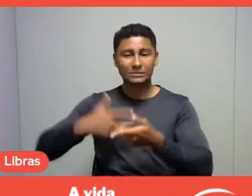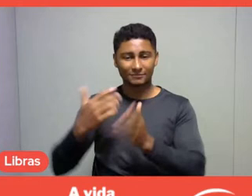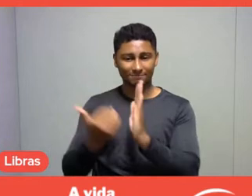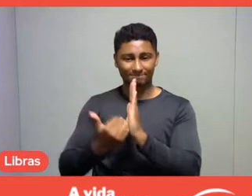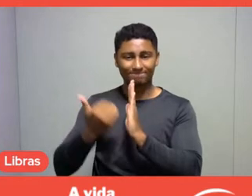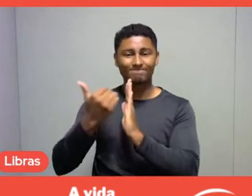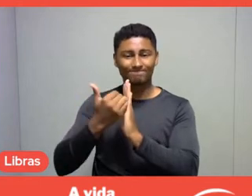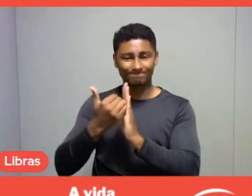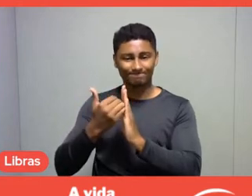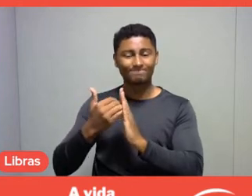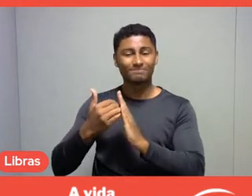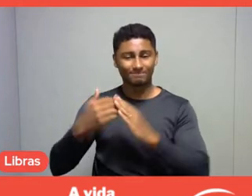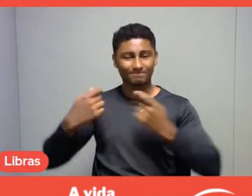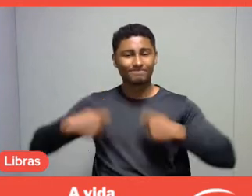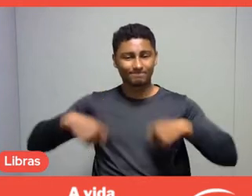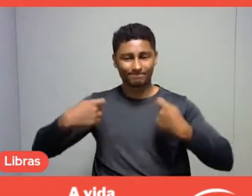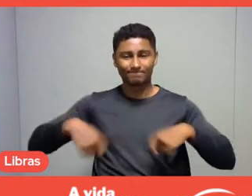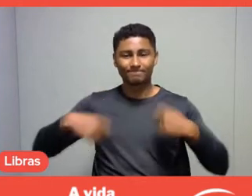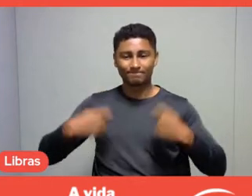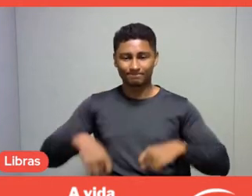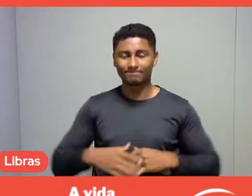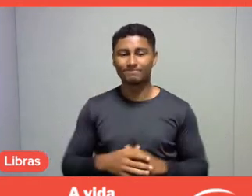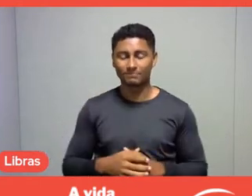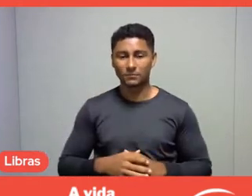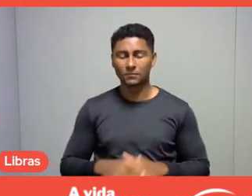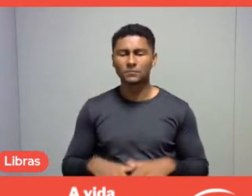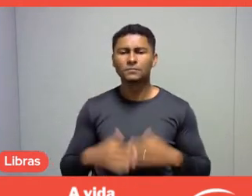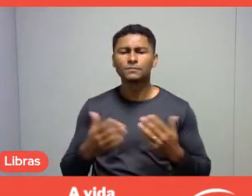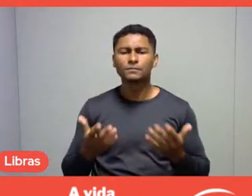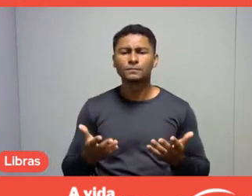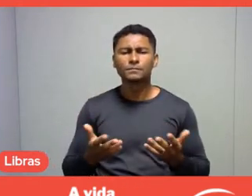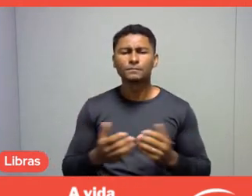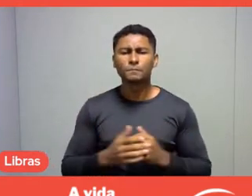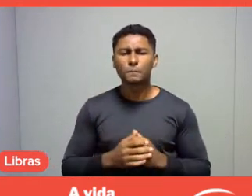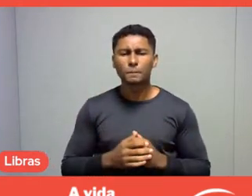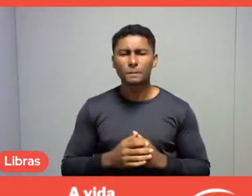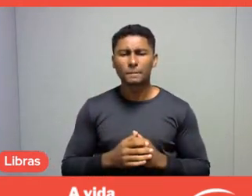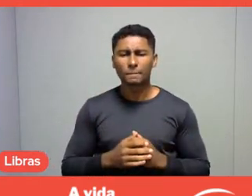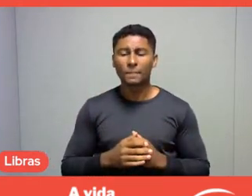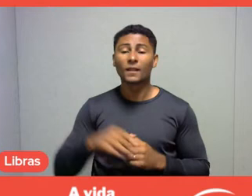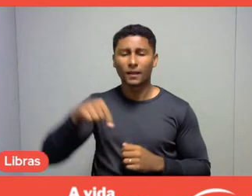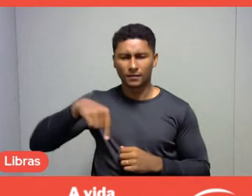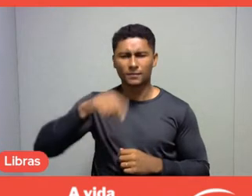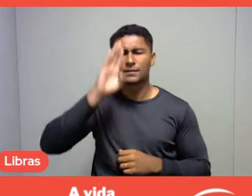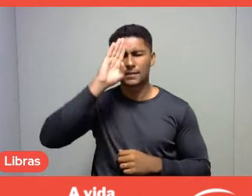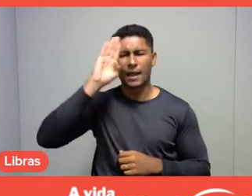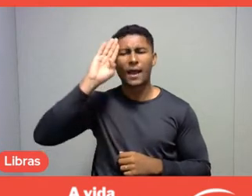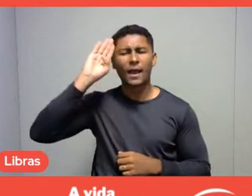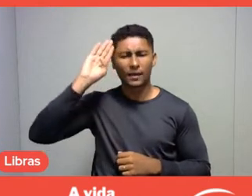And when I'm saying this, I'm talking about Sesc, and the role that Sesc plays.